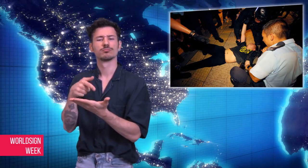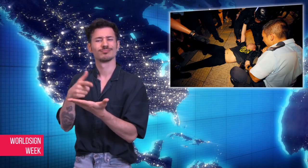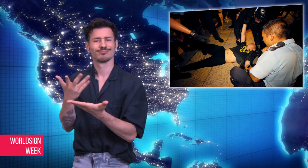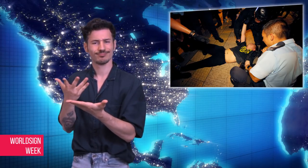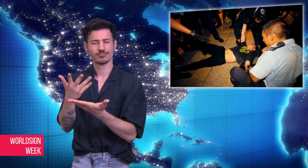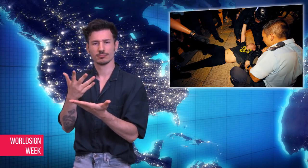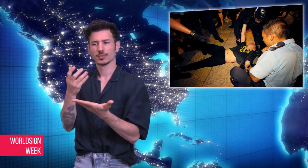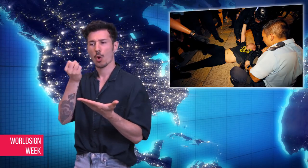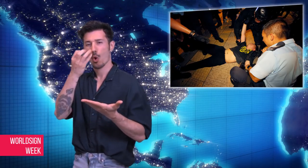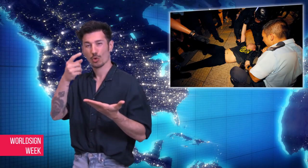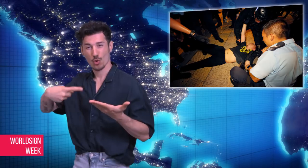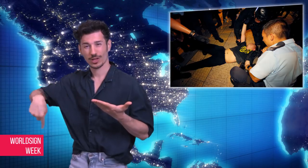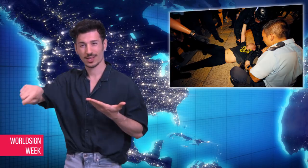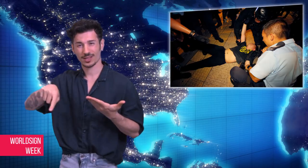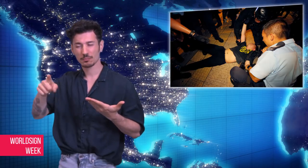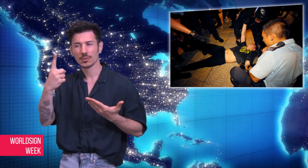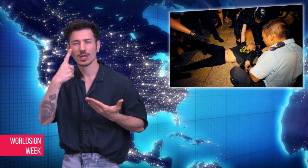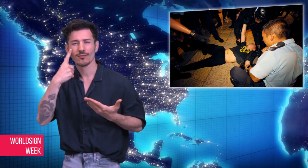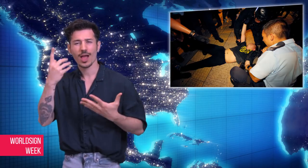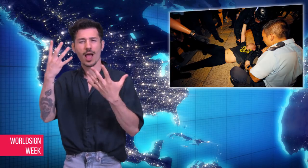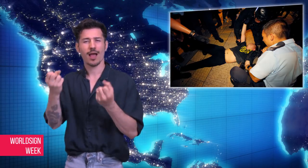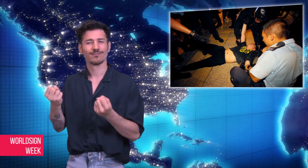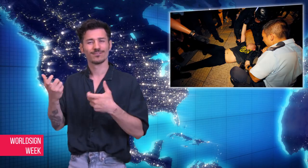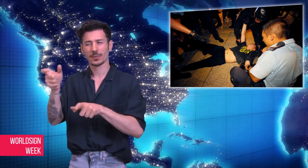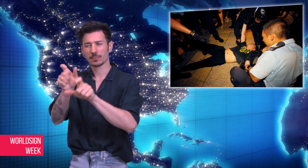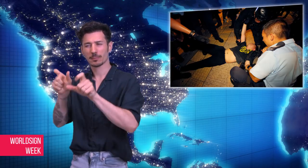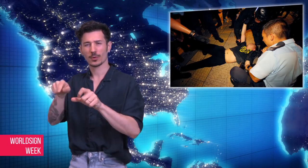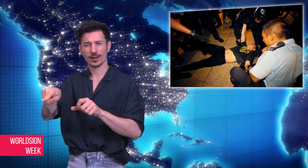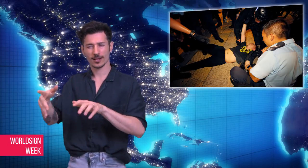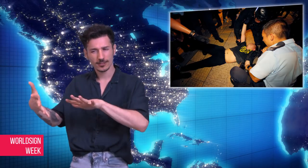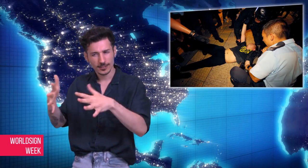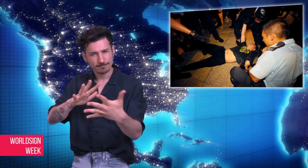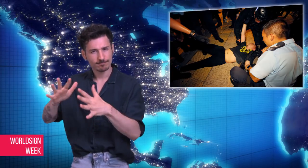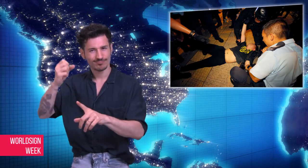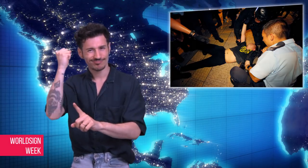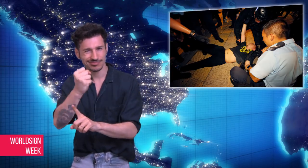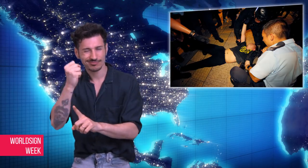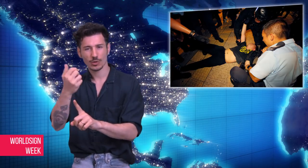the proposed amendment to its extradition legislation